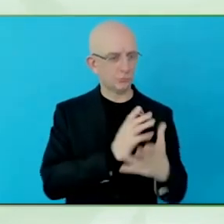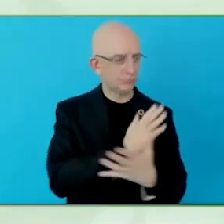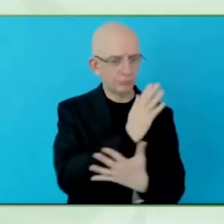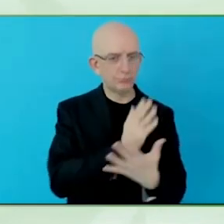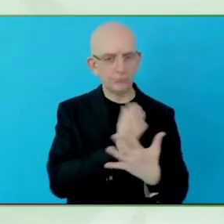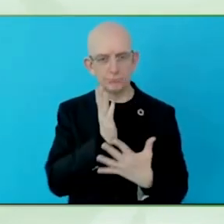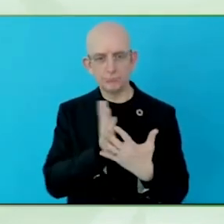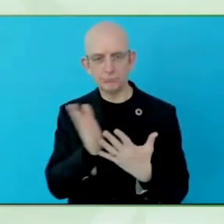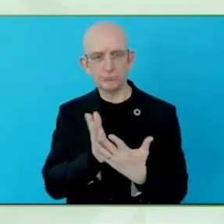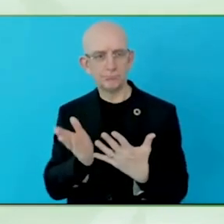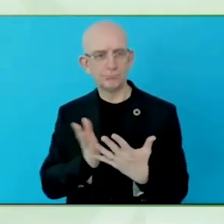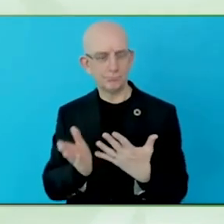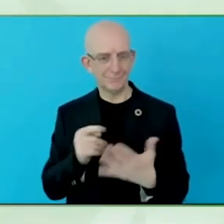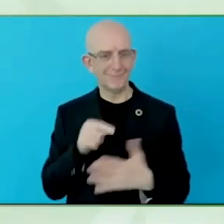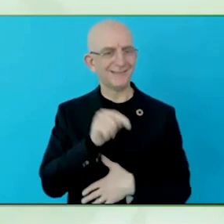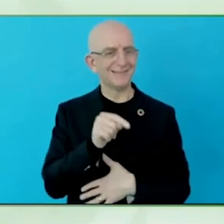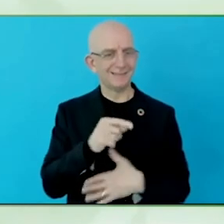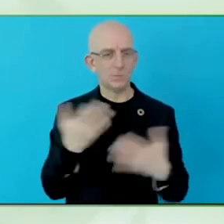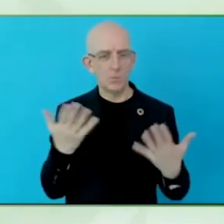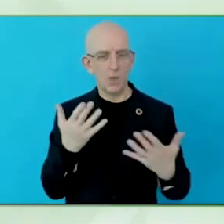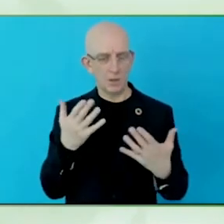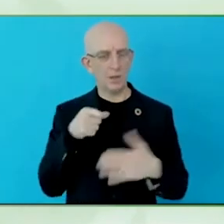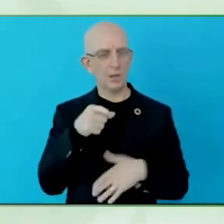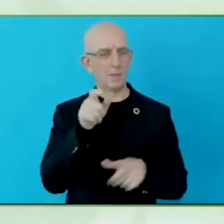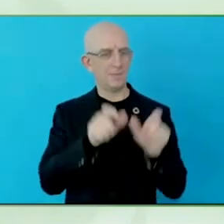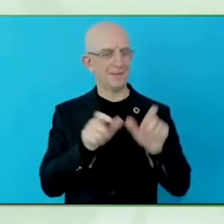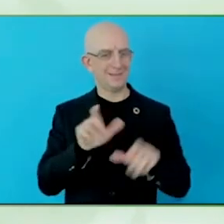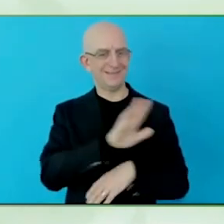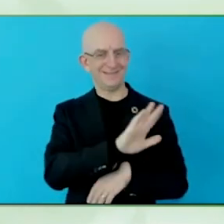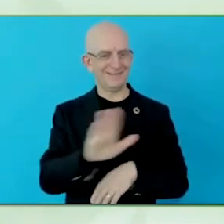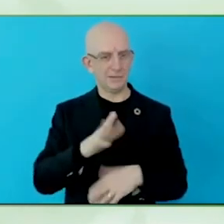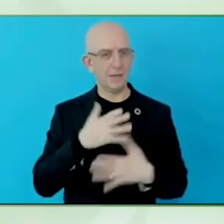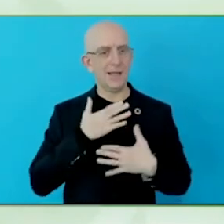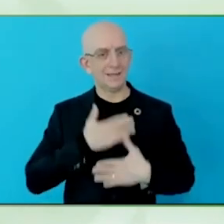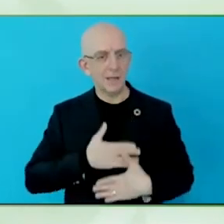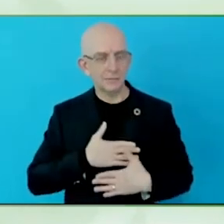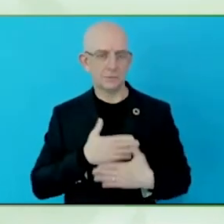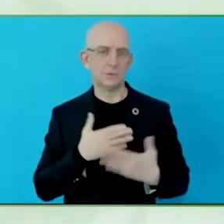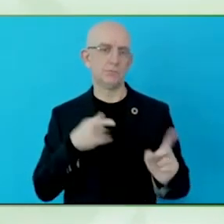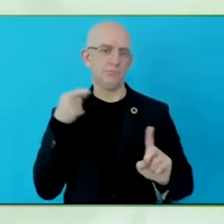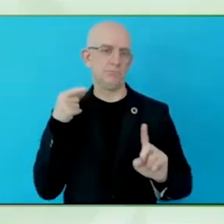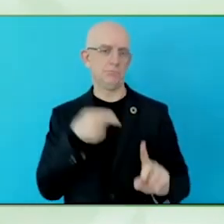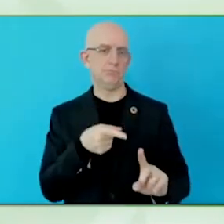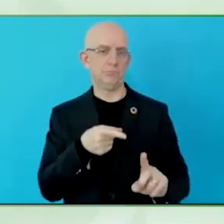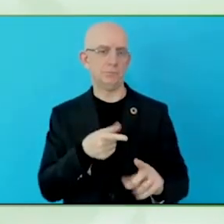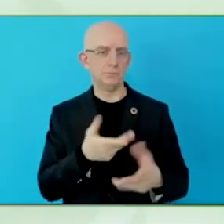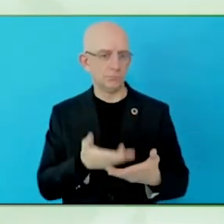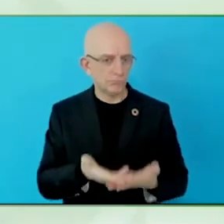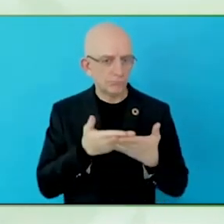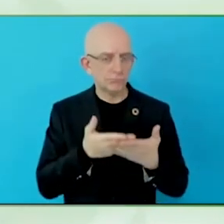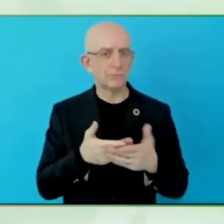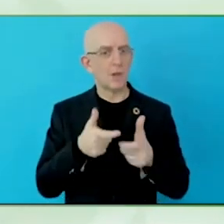competent personnel or workforce to improve the products and services are available and fit for purpose.